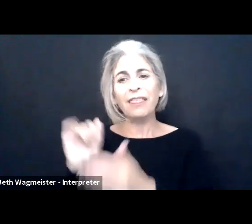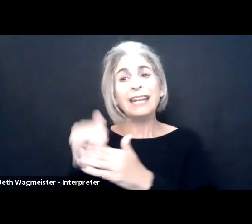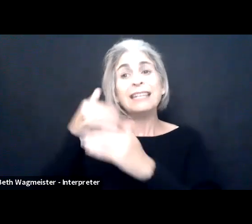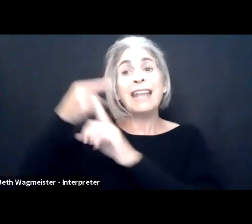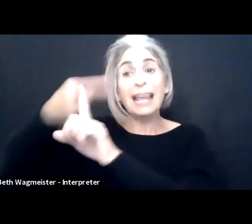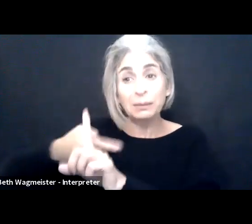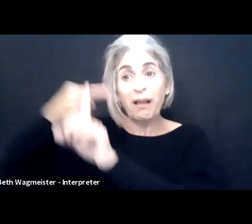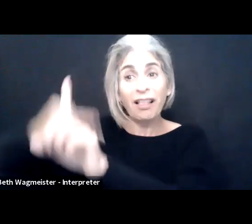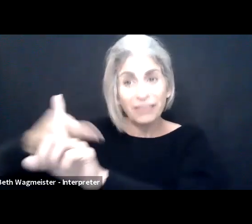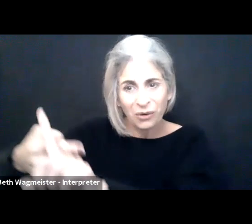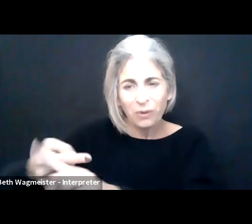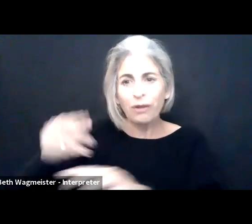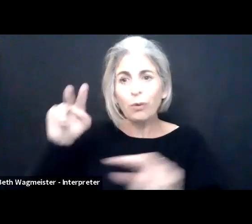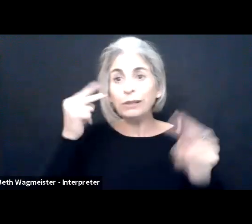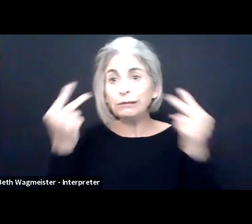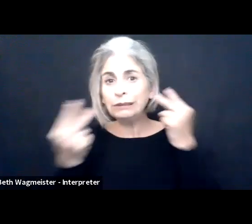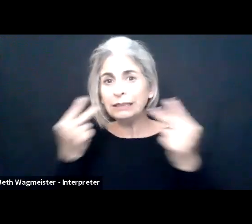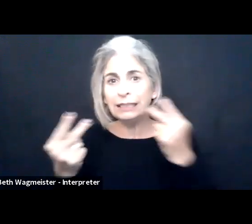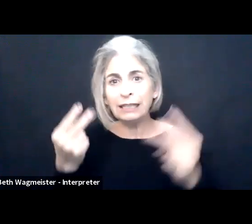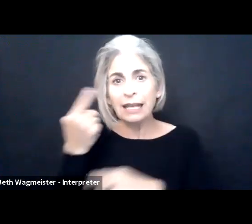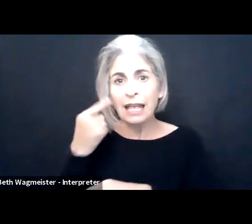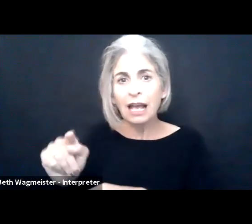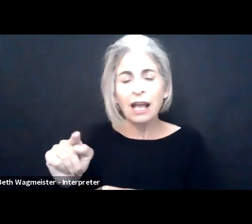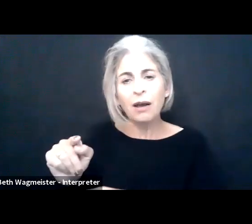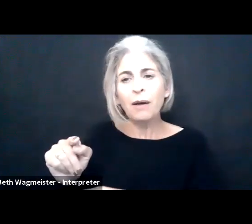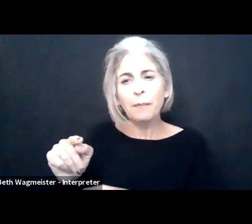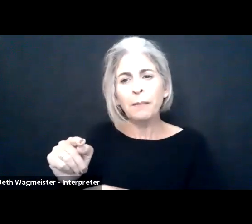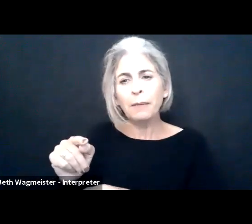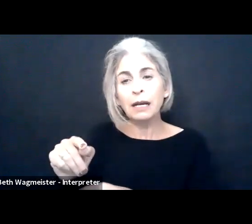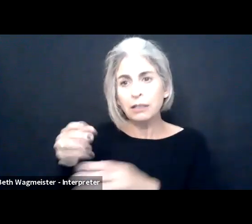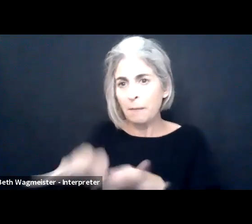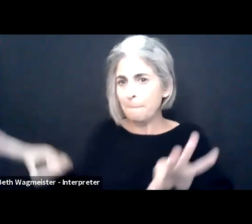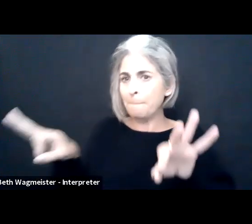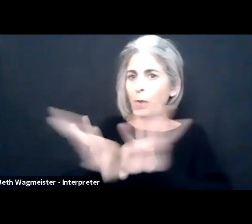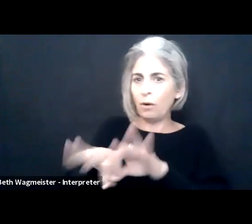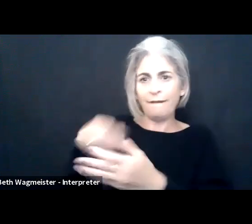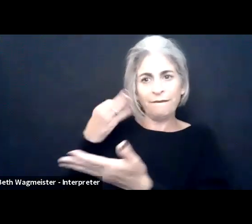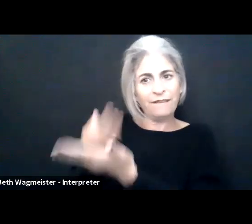We want to thank EJ Krause and the G3ict team and IAAP. And think about in the proceedings the